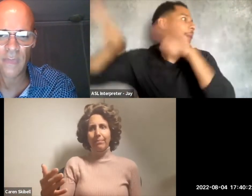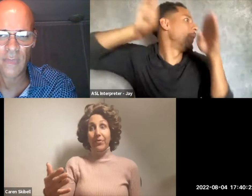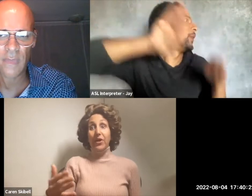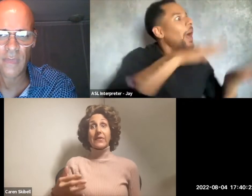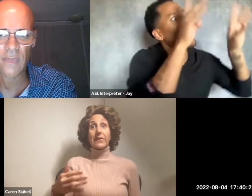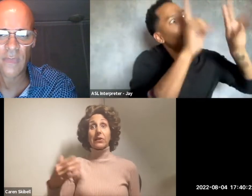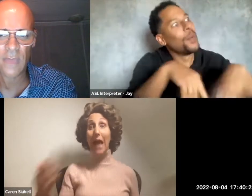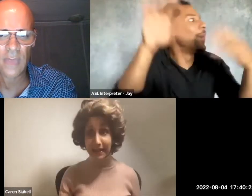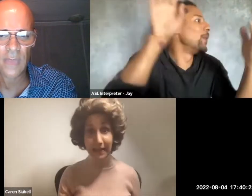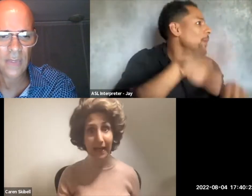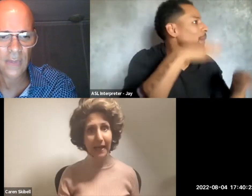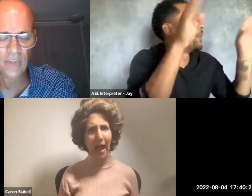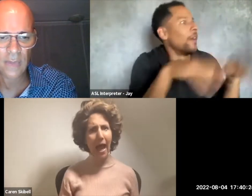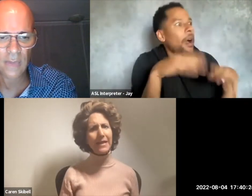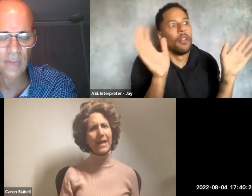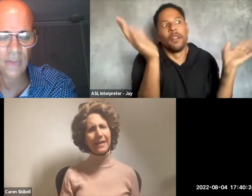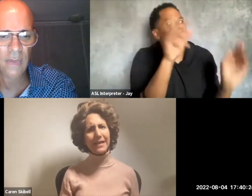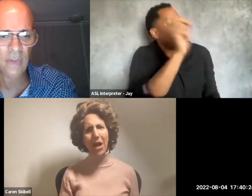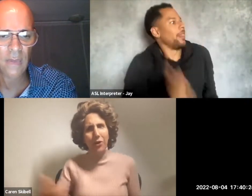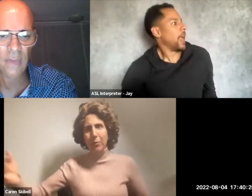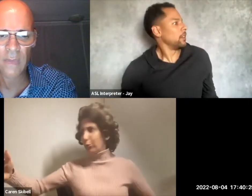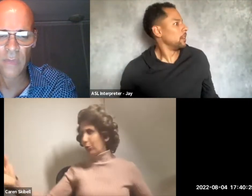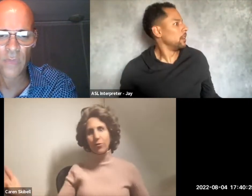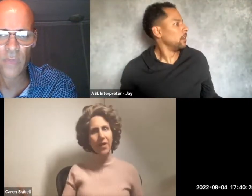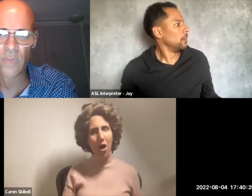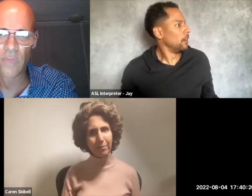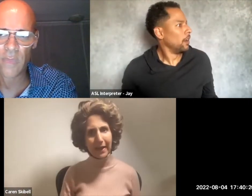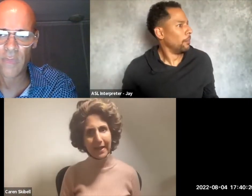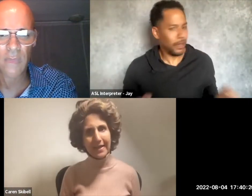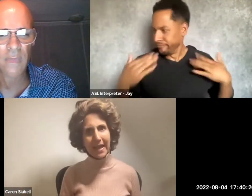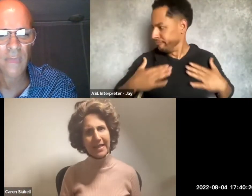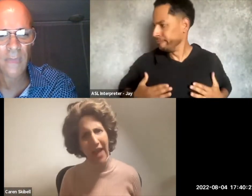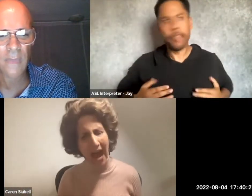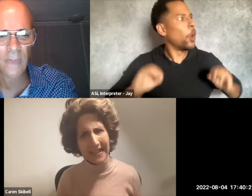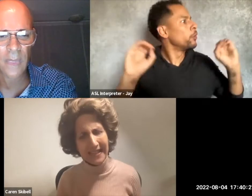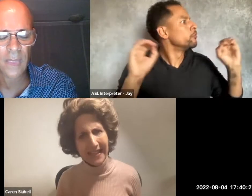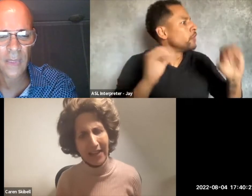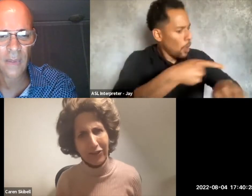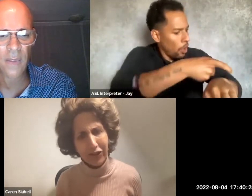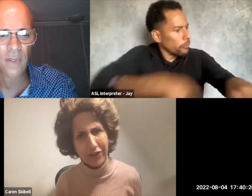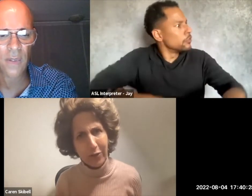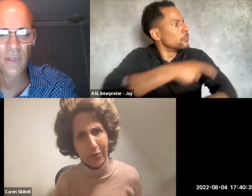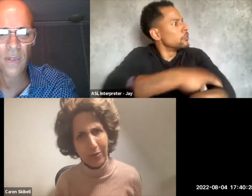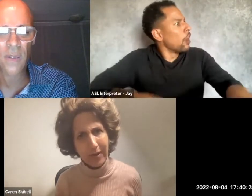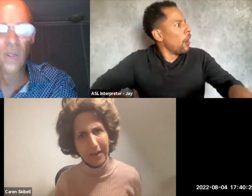and yet not a bruise on me. Is, is that an analogy, too?